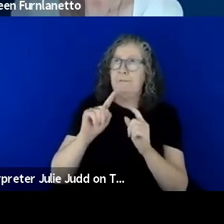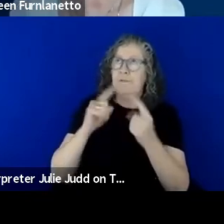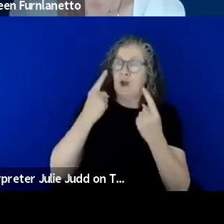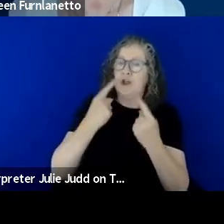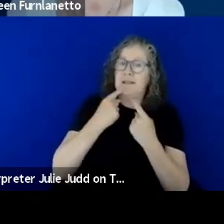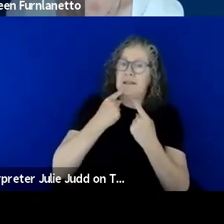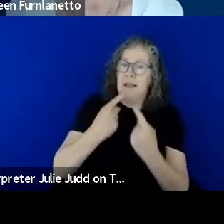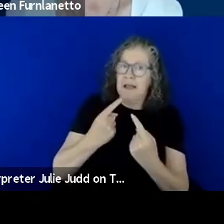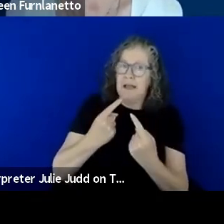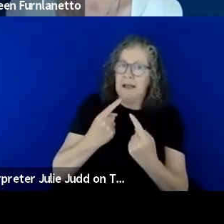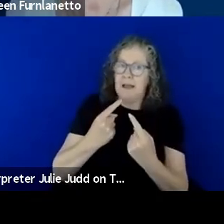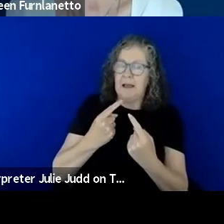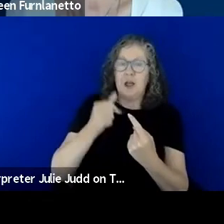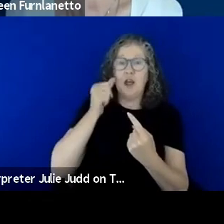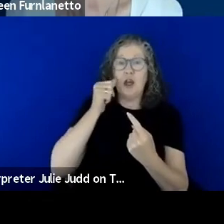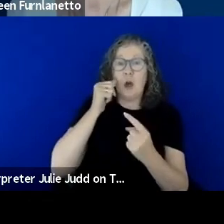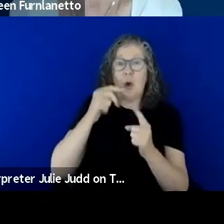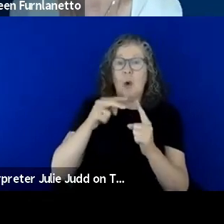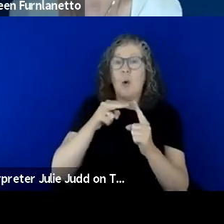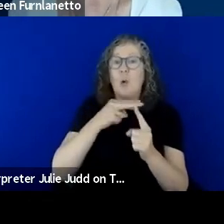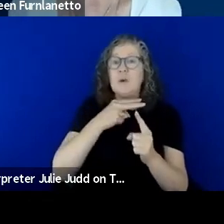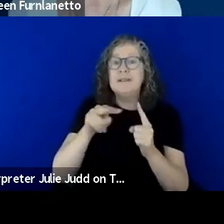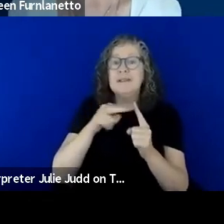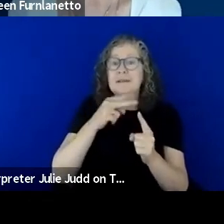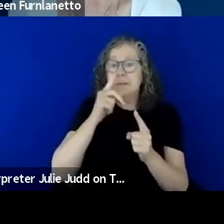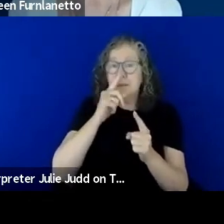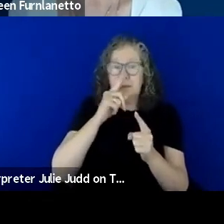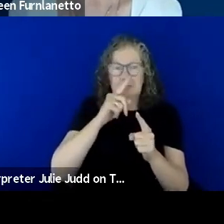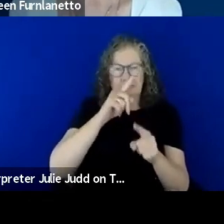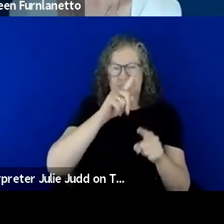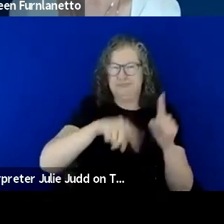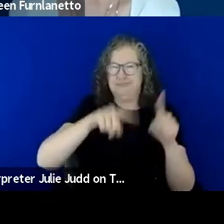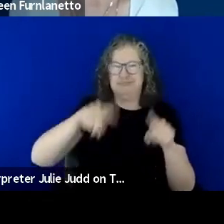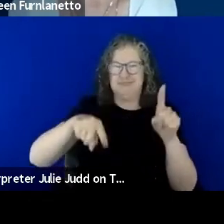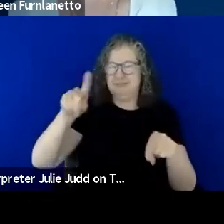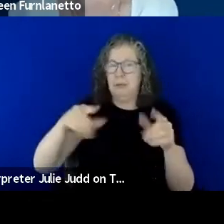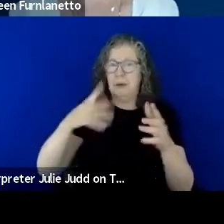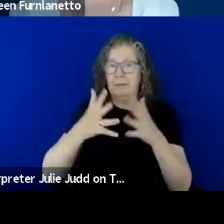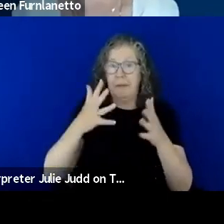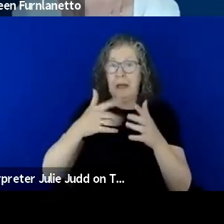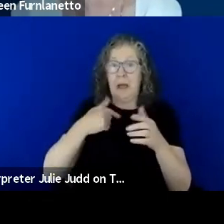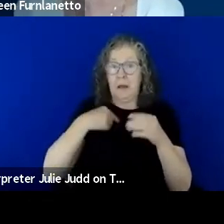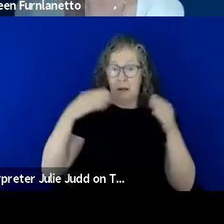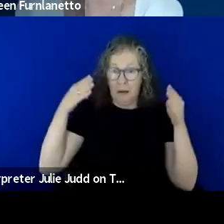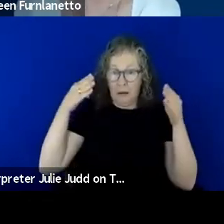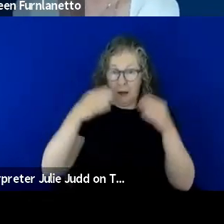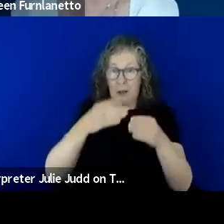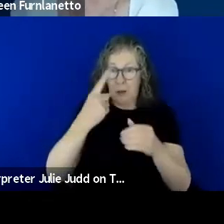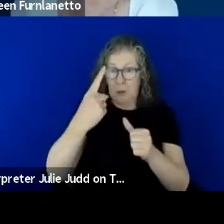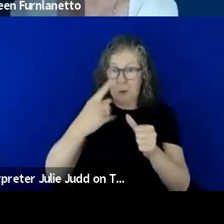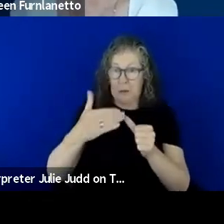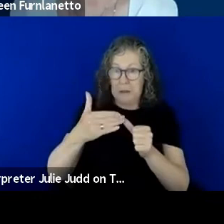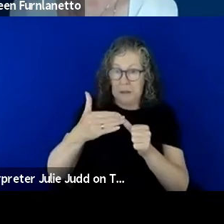breadth of autism means that trying to narrow this conversation to a very specific point